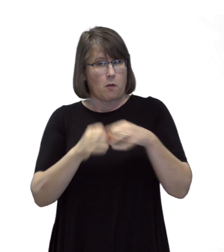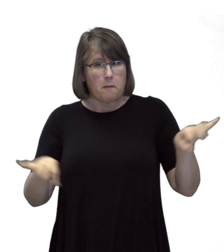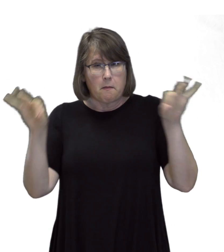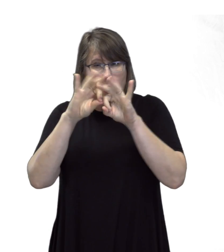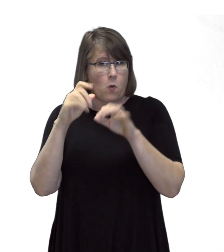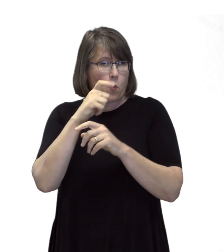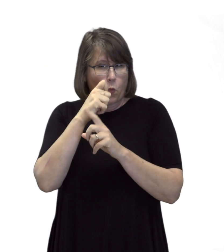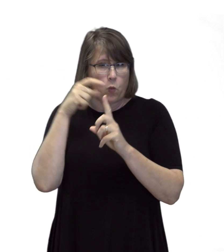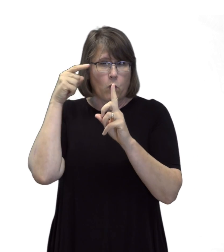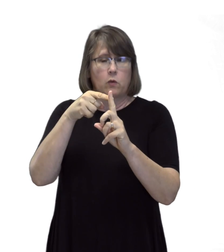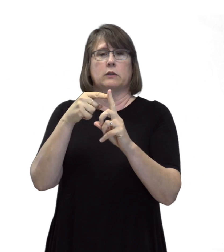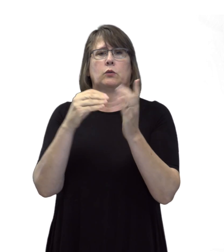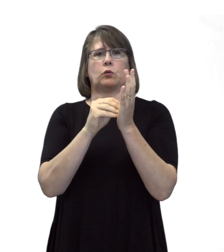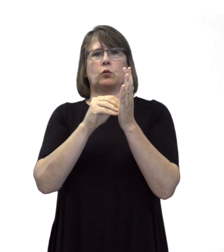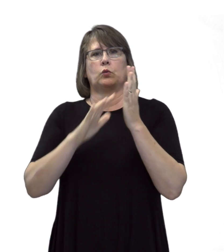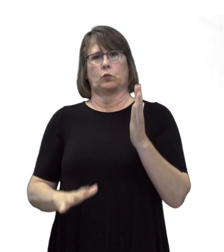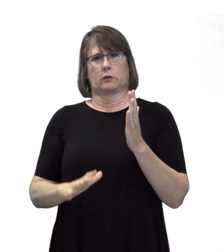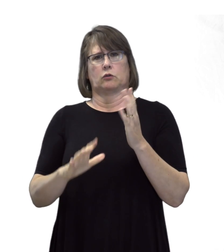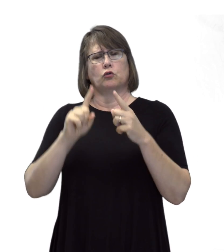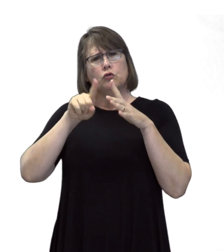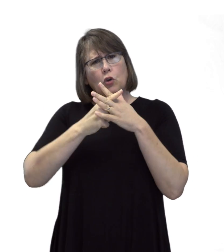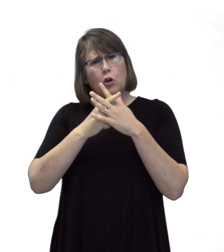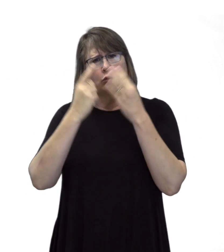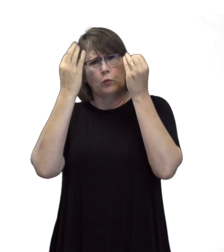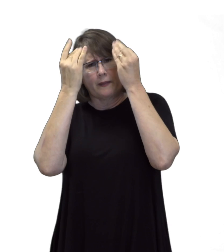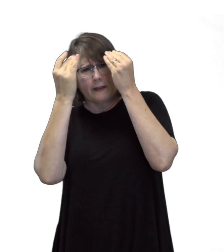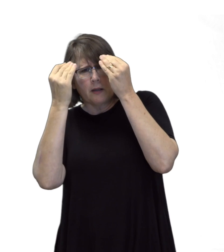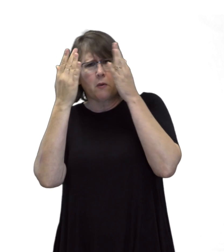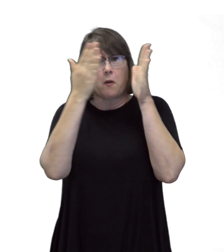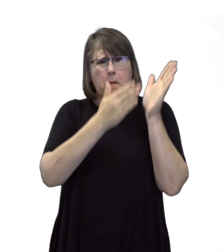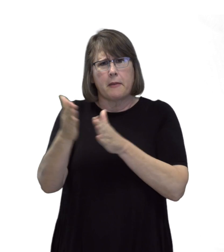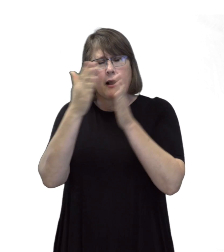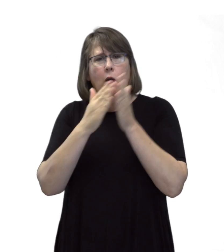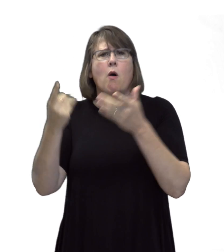and most importantly, the student start to think about